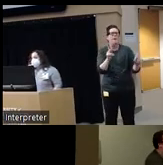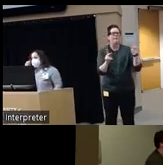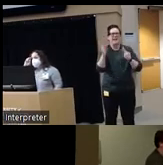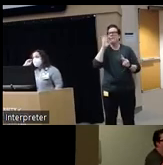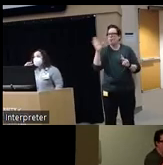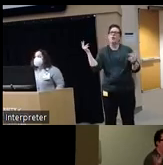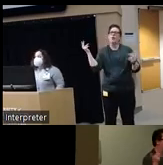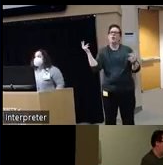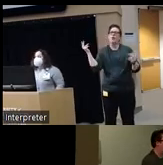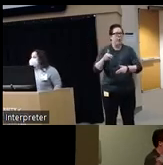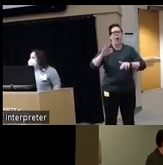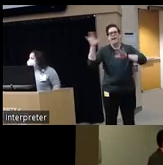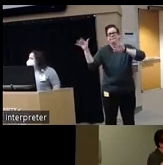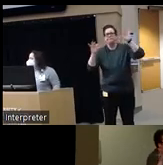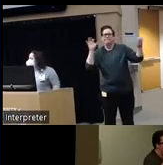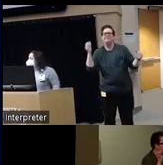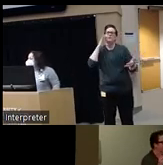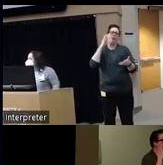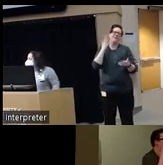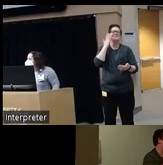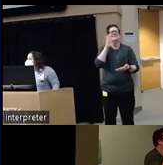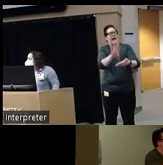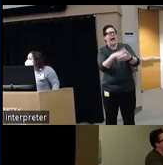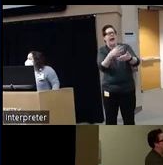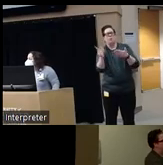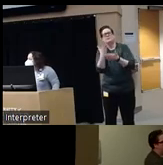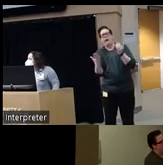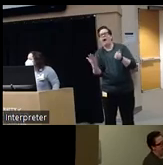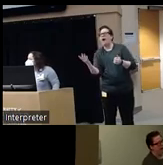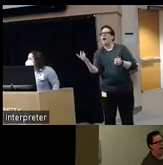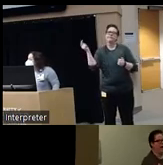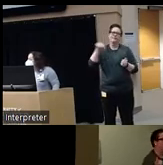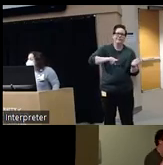out um just given the schedule during the day and overlapping with the lunch hour but we're